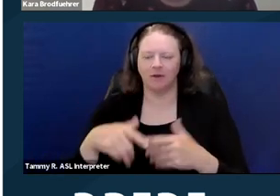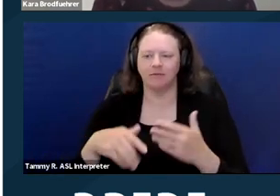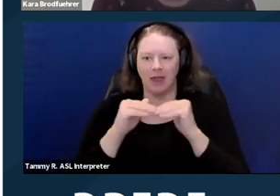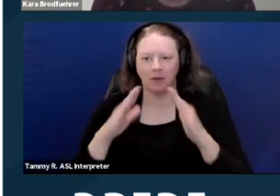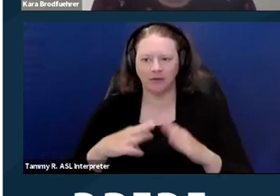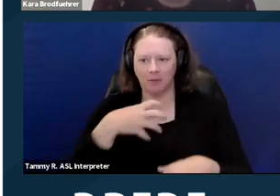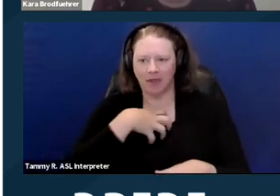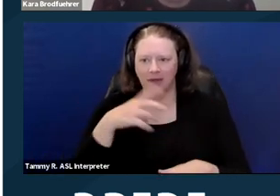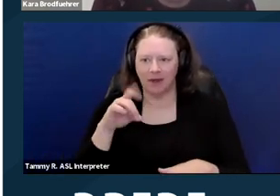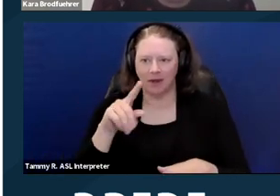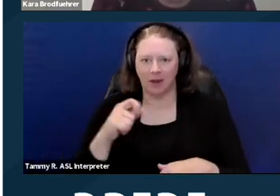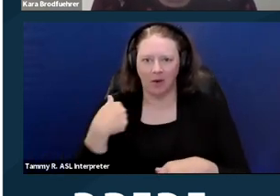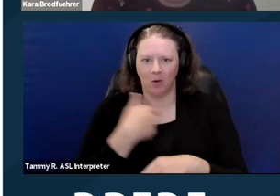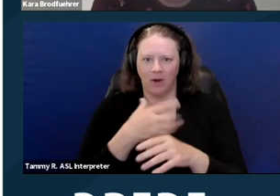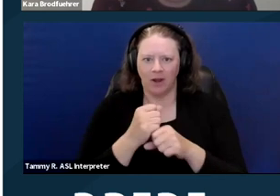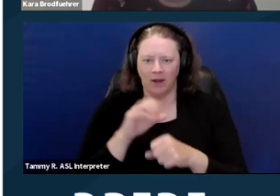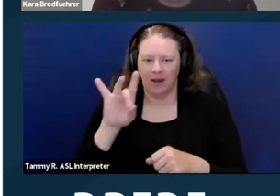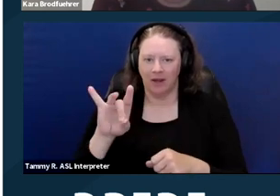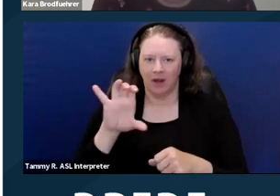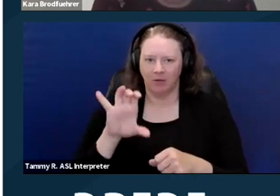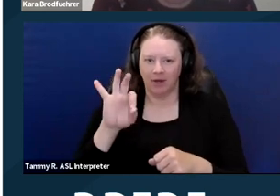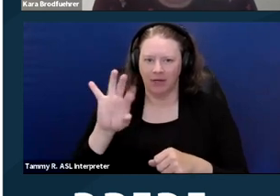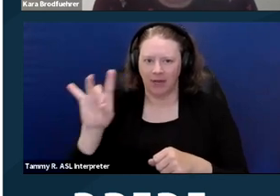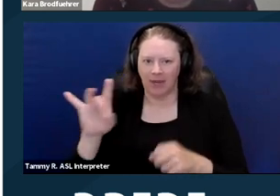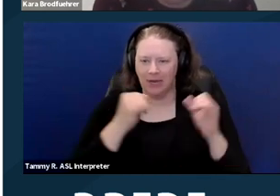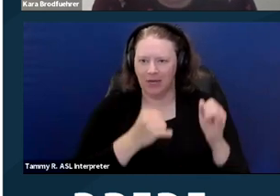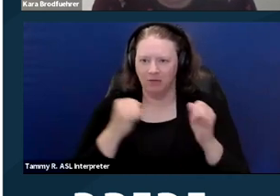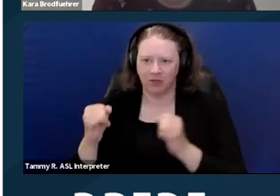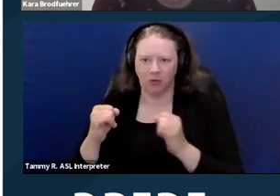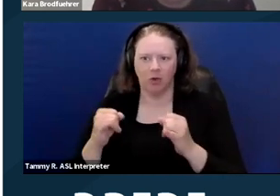We got 898 individual complaints for housing discrimination.